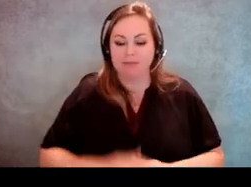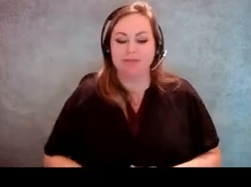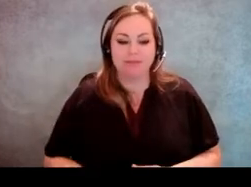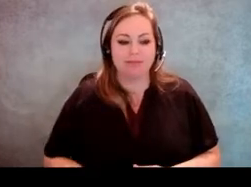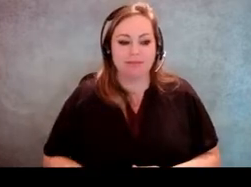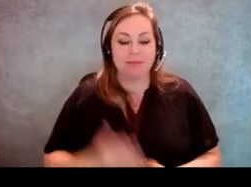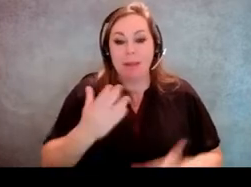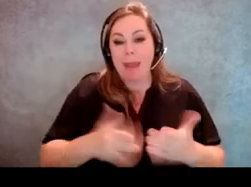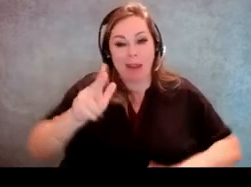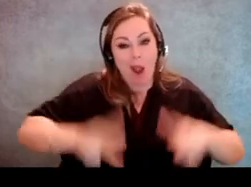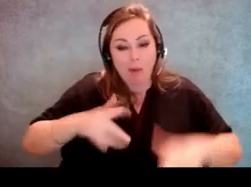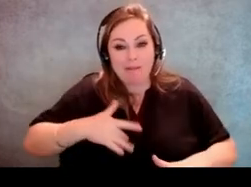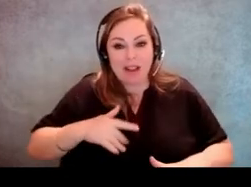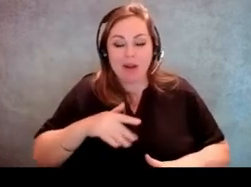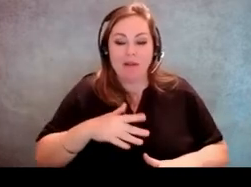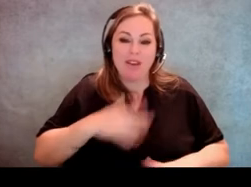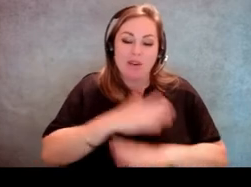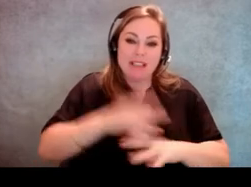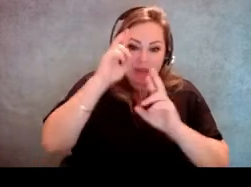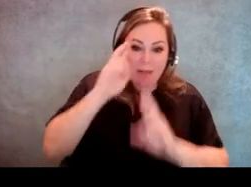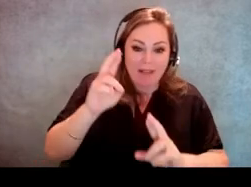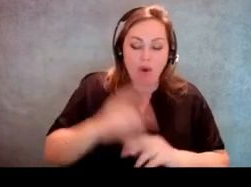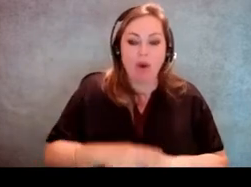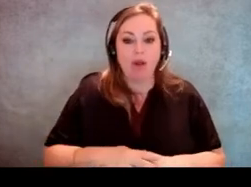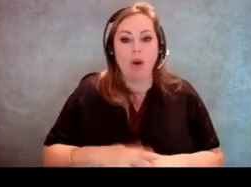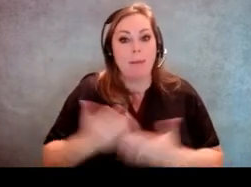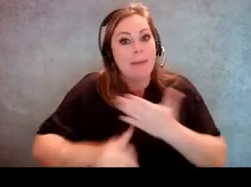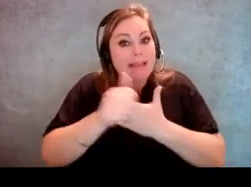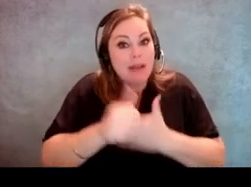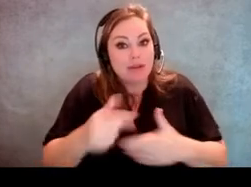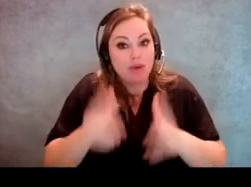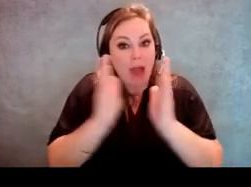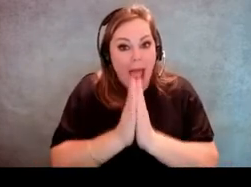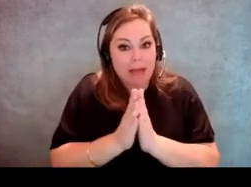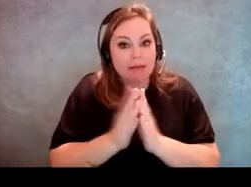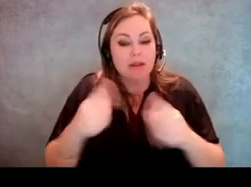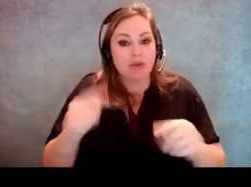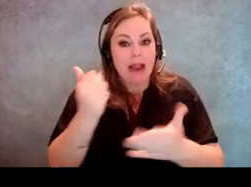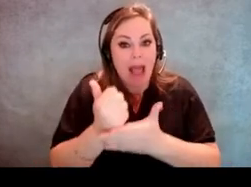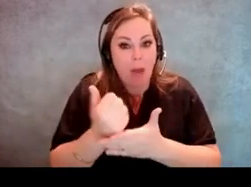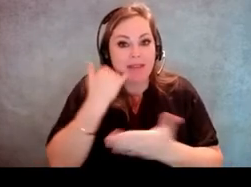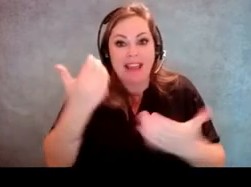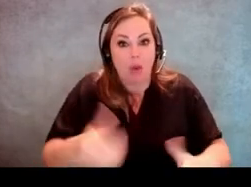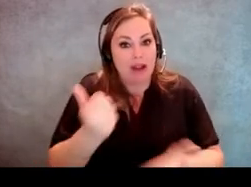It may be awkward or disrespectful or even dangerous to try to help someone who doesn't need the help.